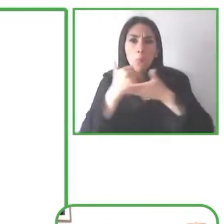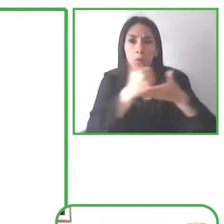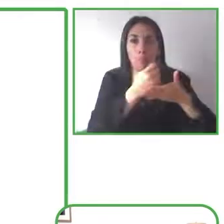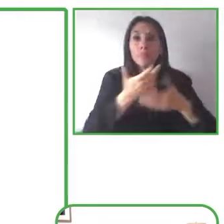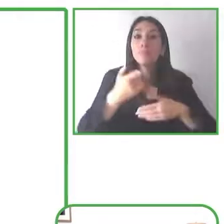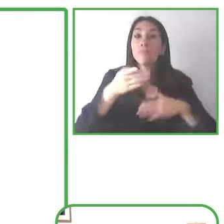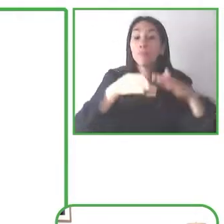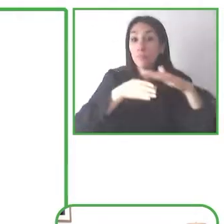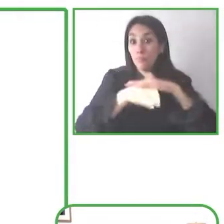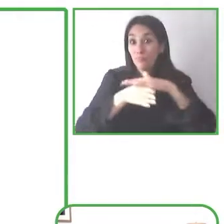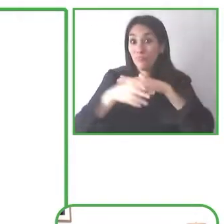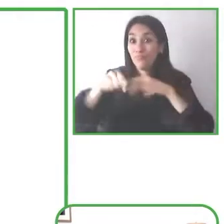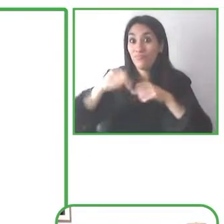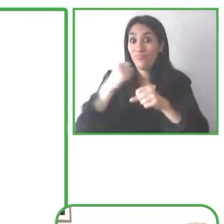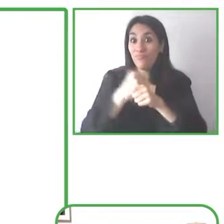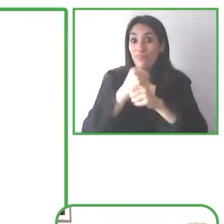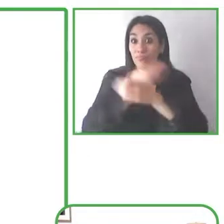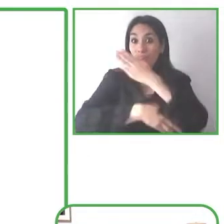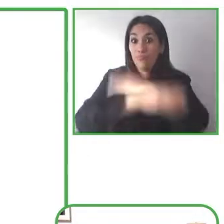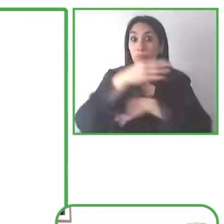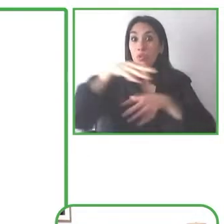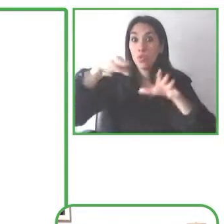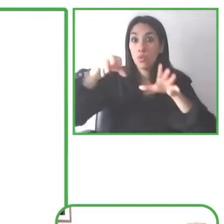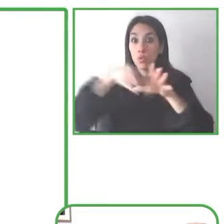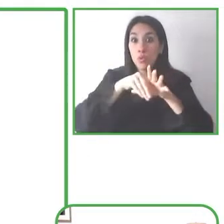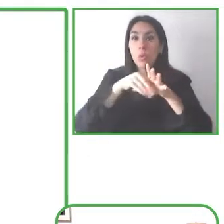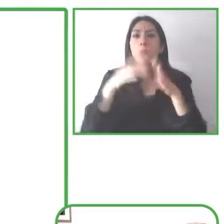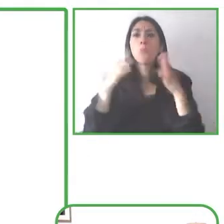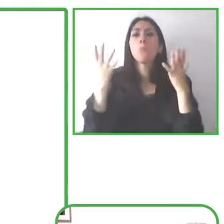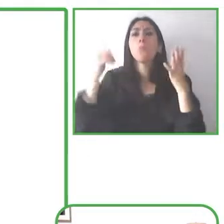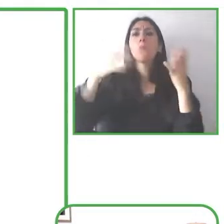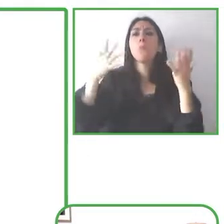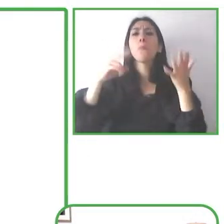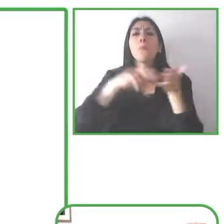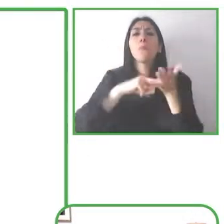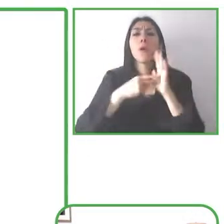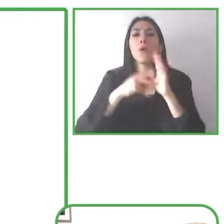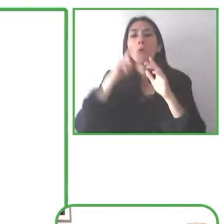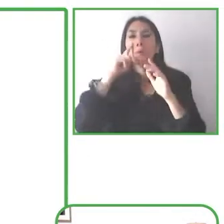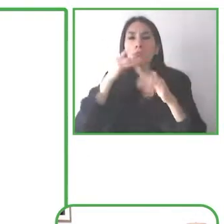I also serve as our head of operations for our disability alliance employee resource